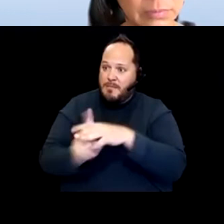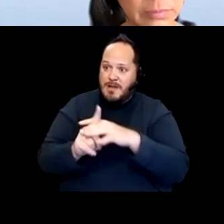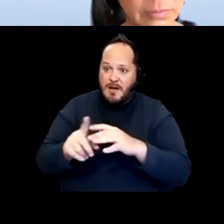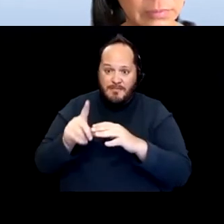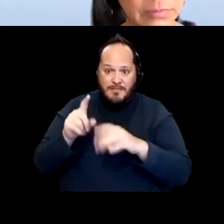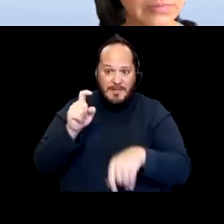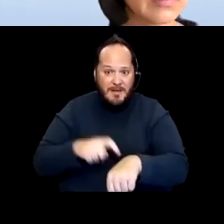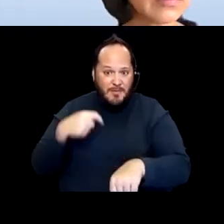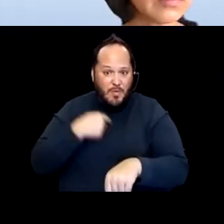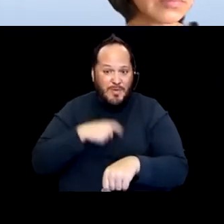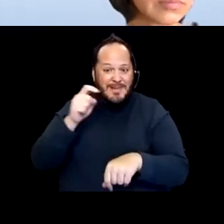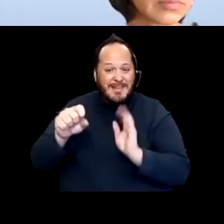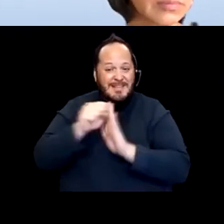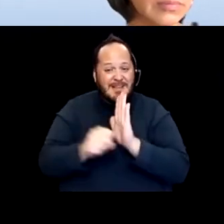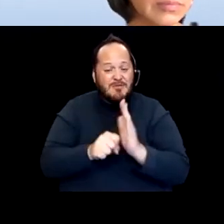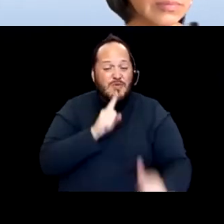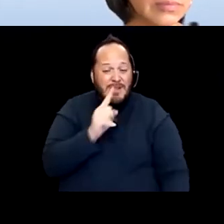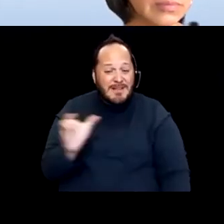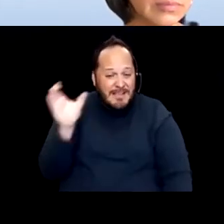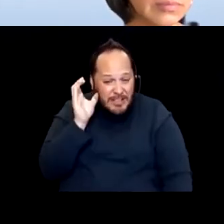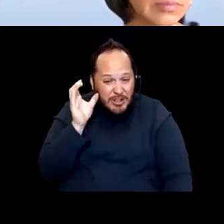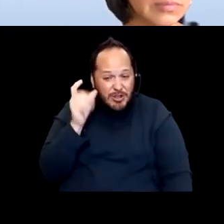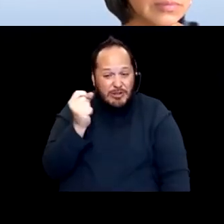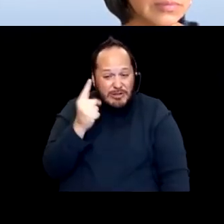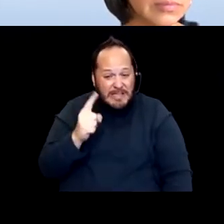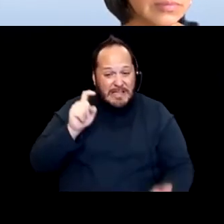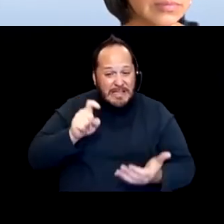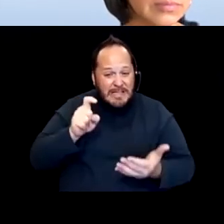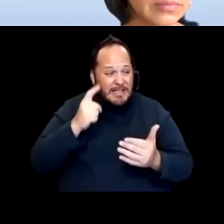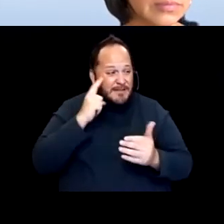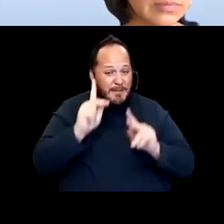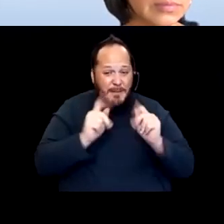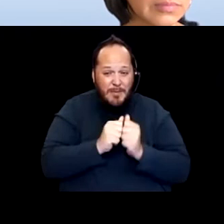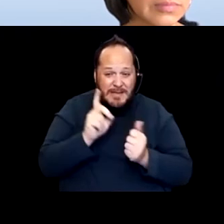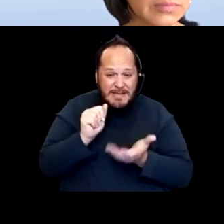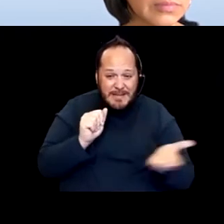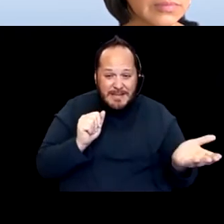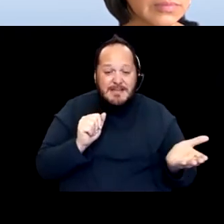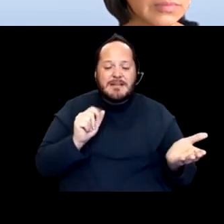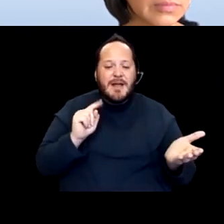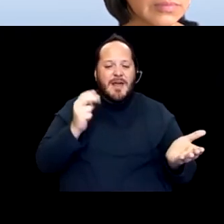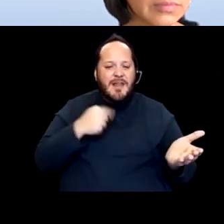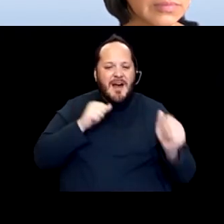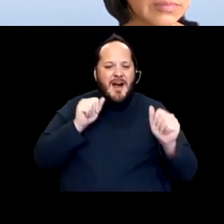and understand the needs of people disabilities. That we're able, I'm able to lean into that unique role.